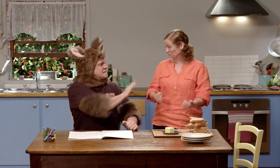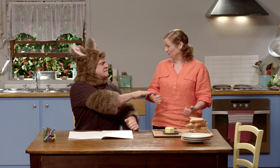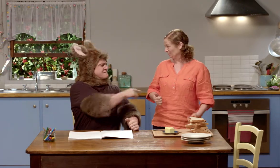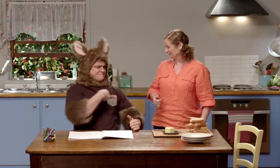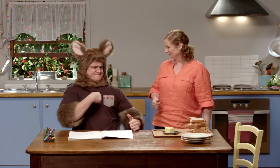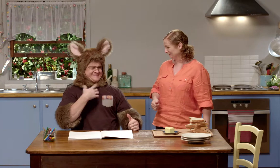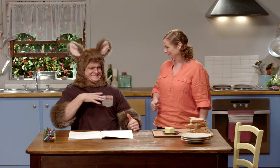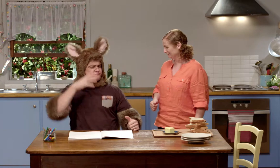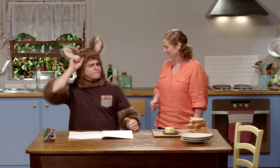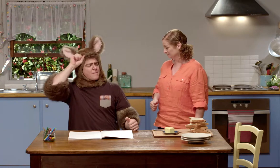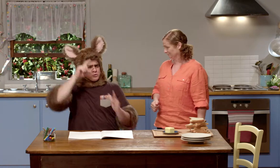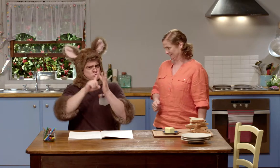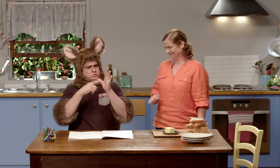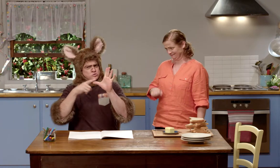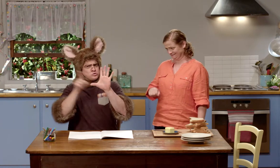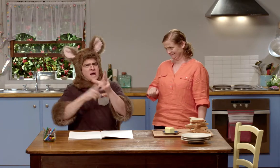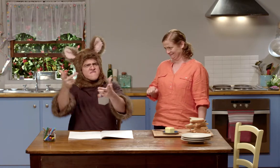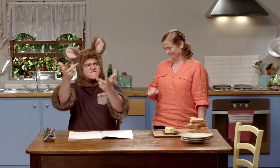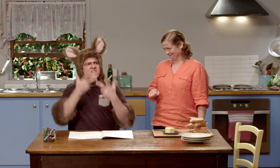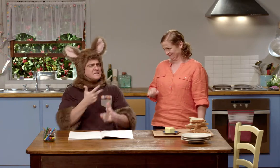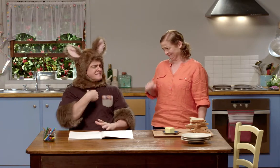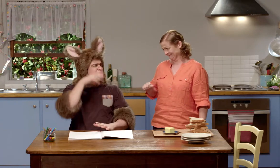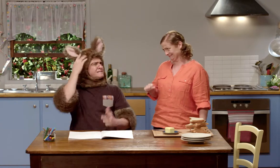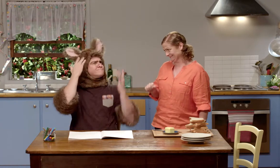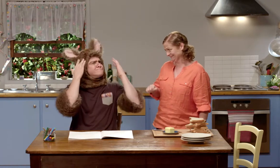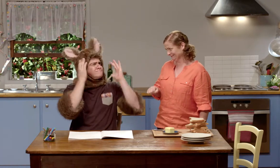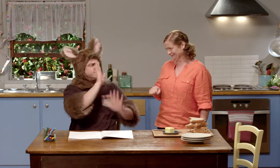Sally we need to remember when Jay visited us.